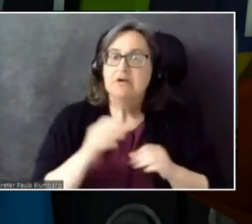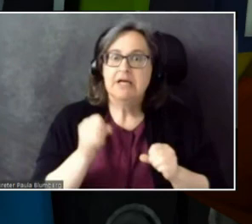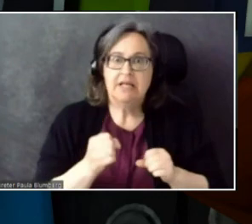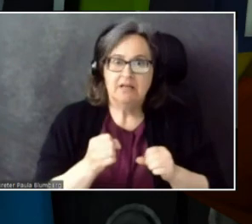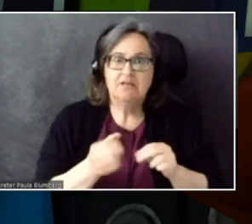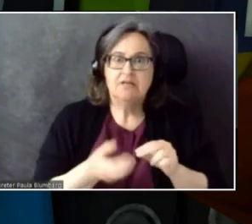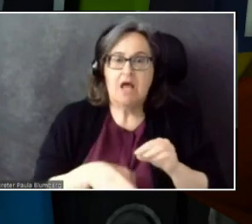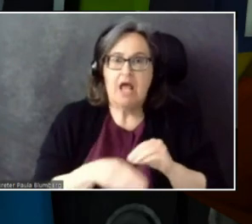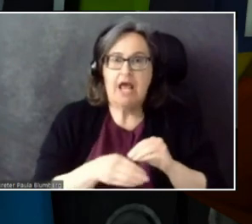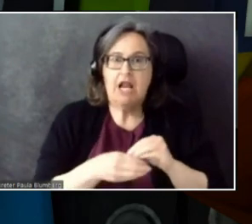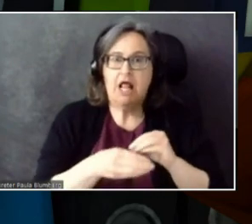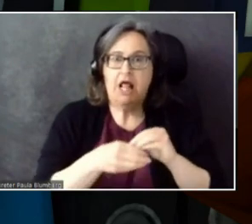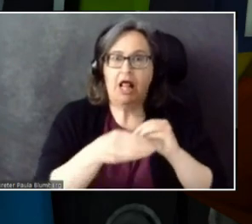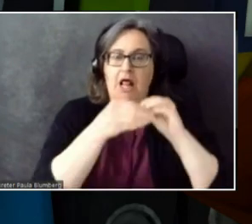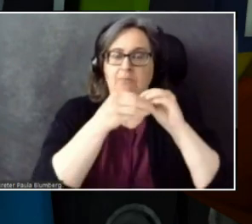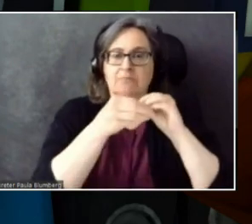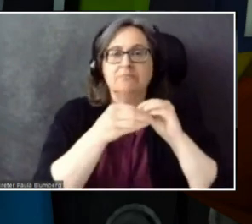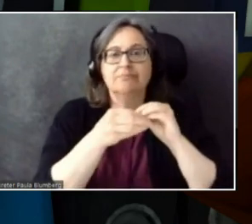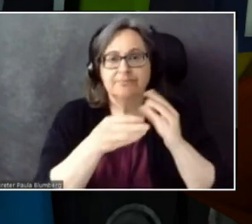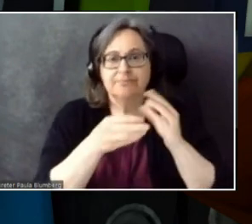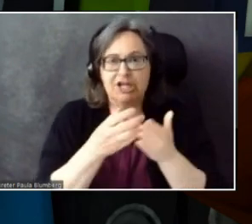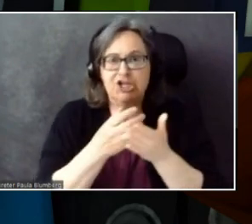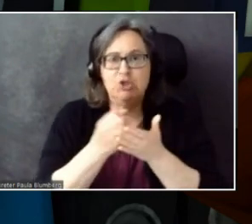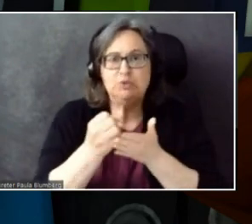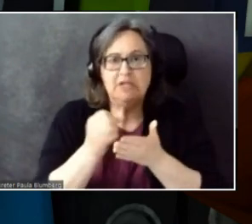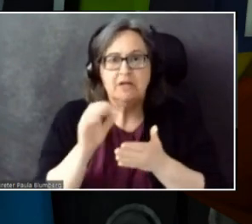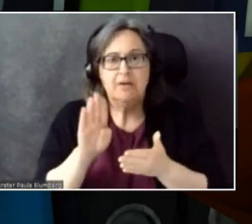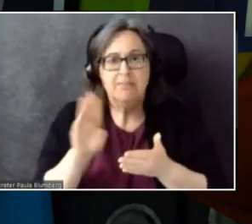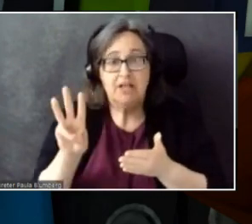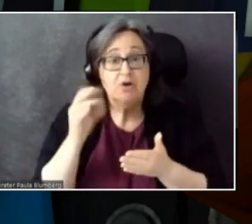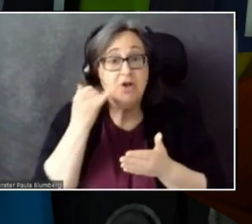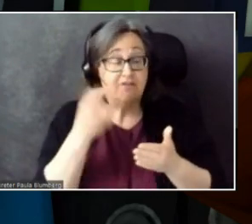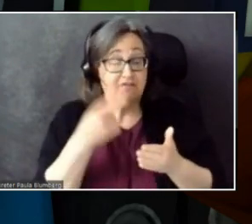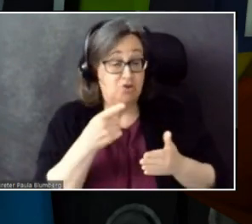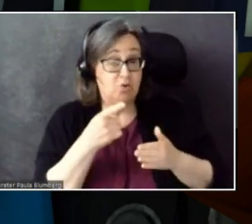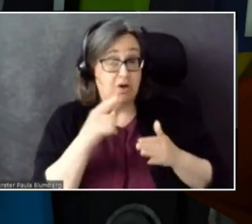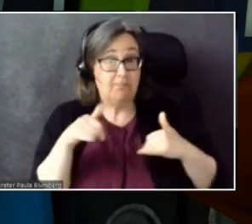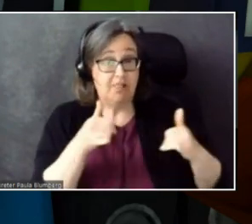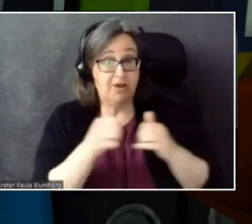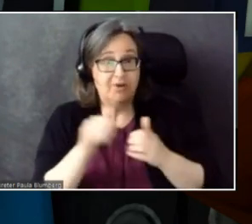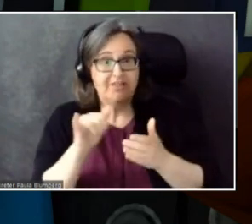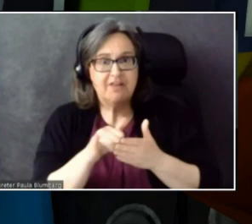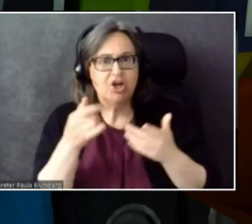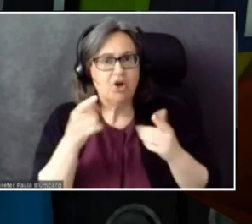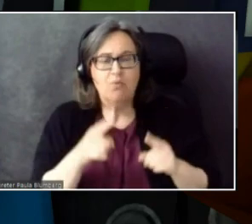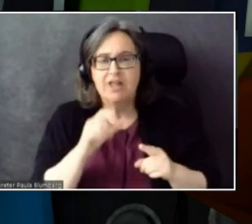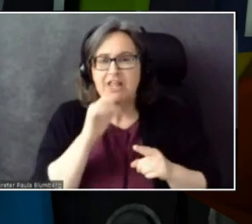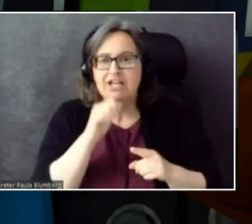And if you play around with this feature when you're not megaphoned, one of the things you'll